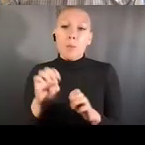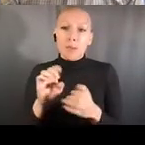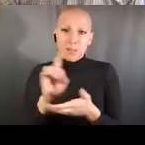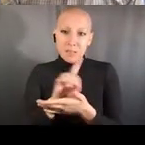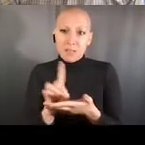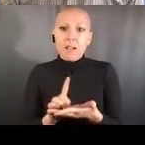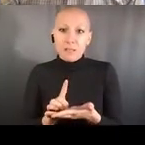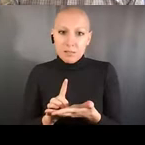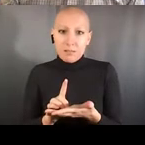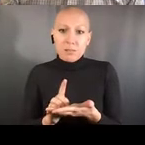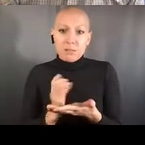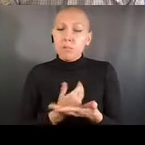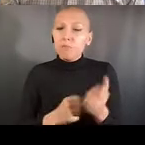funding opportunity announcements.